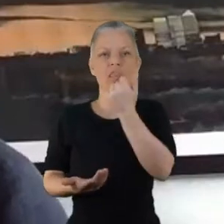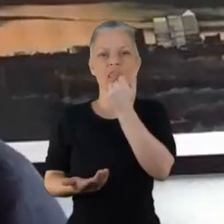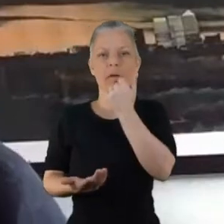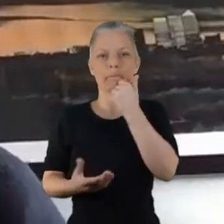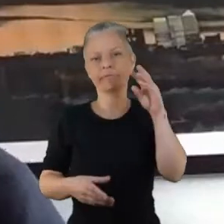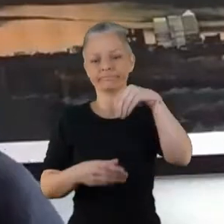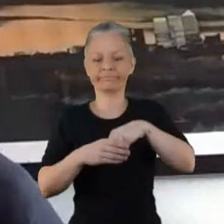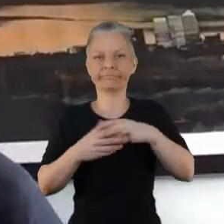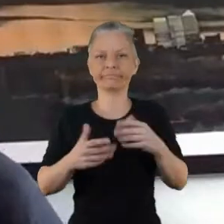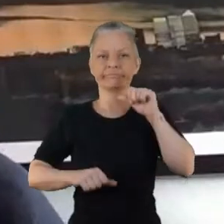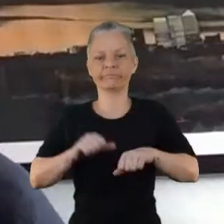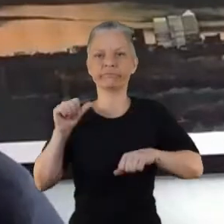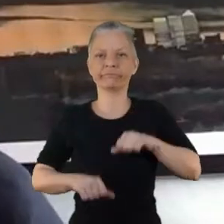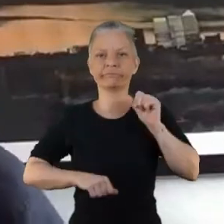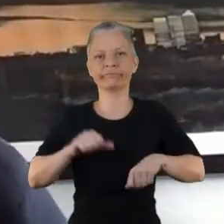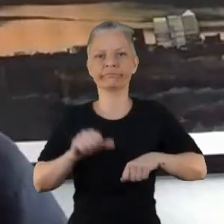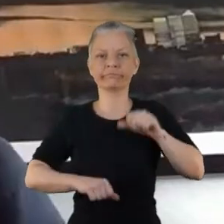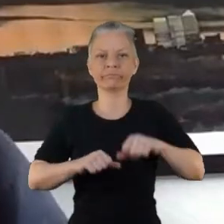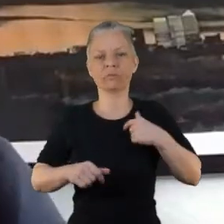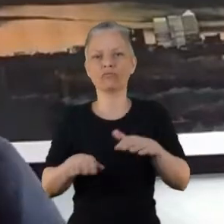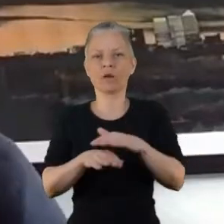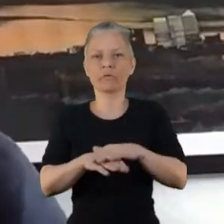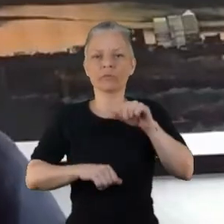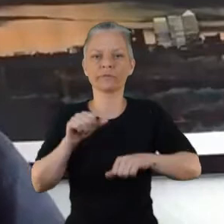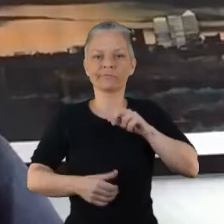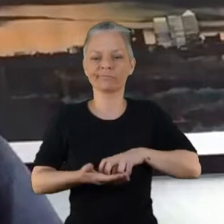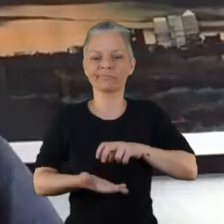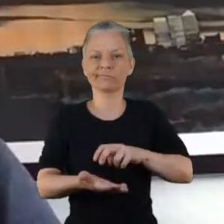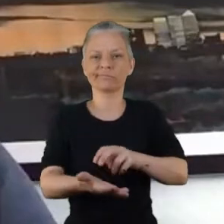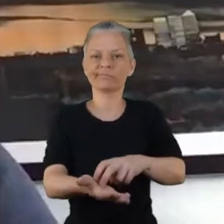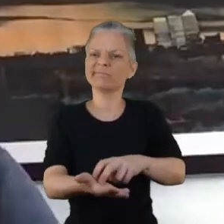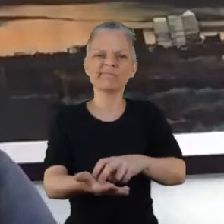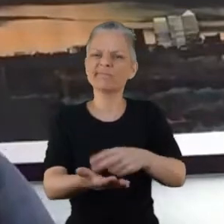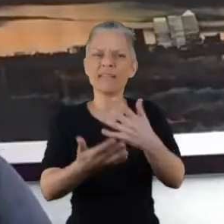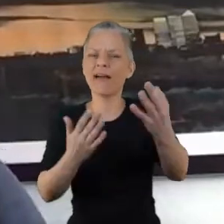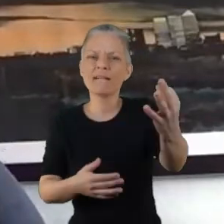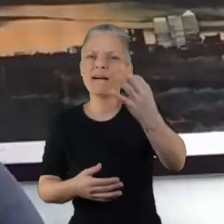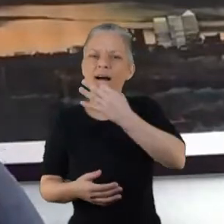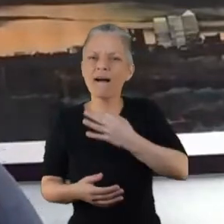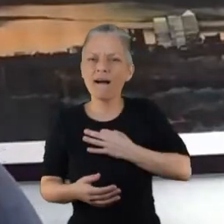other people thought that and what they would like the service to look like.